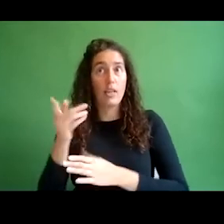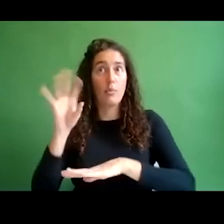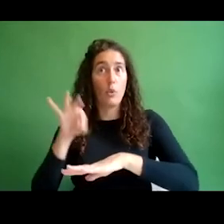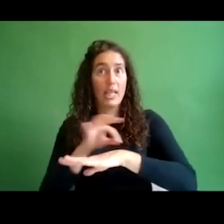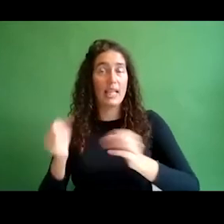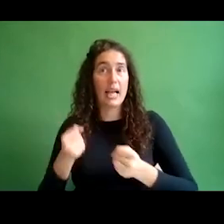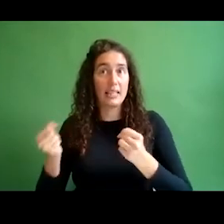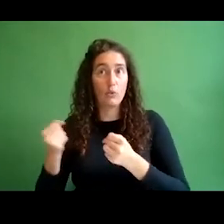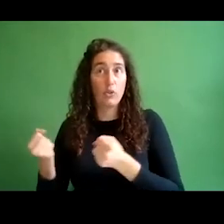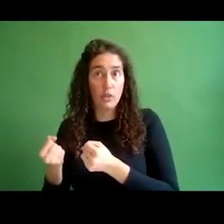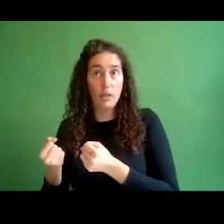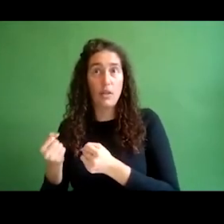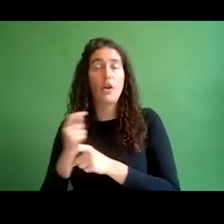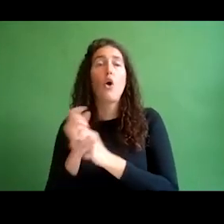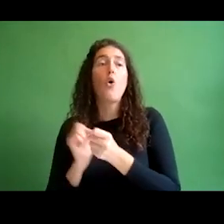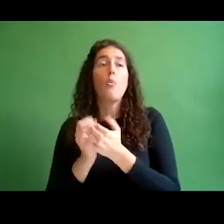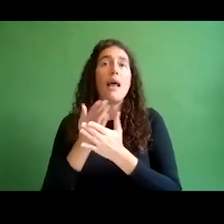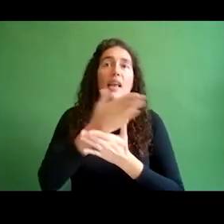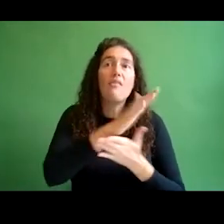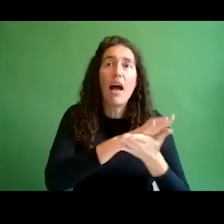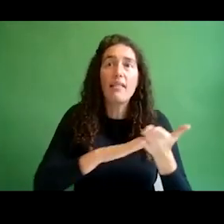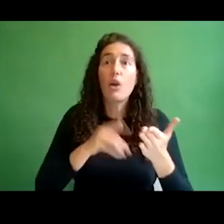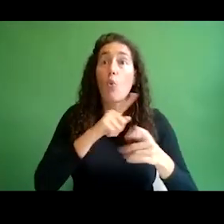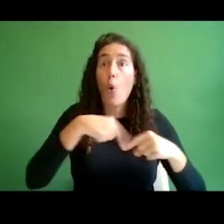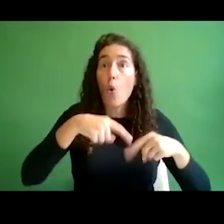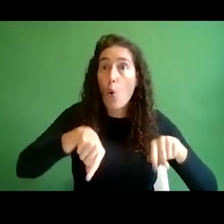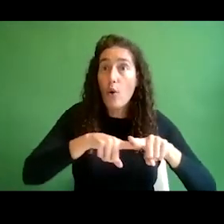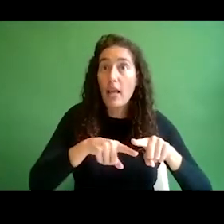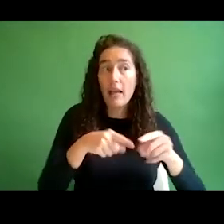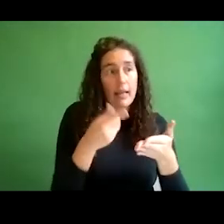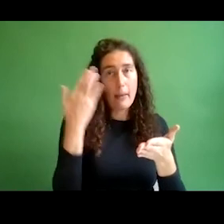where they did not exist before and ensure sustainability.